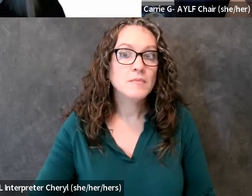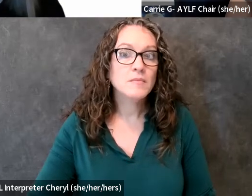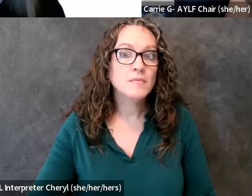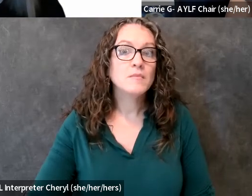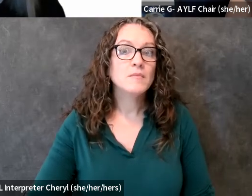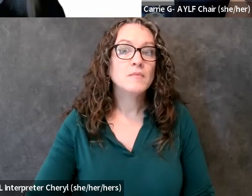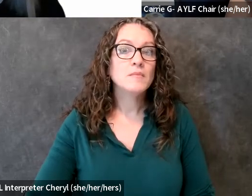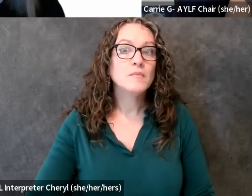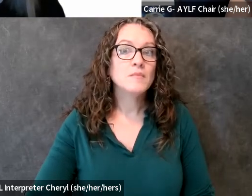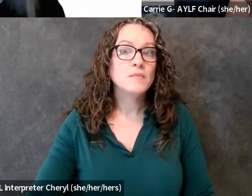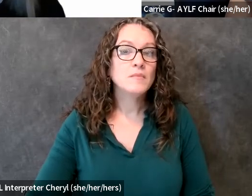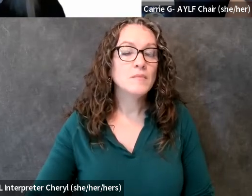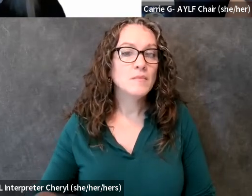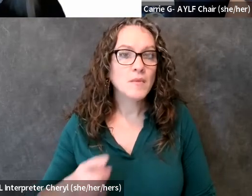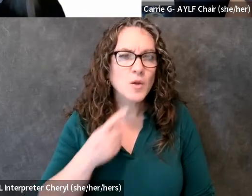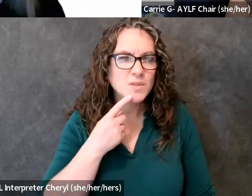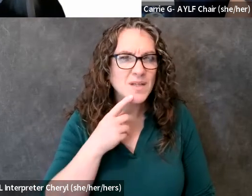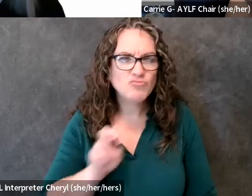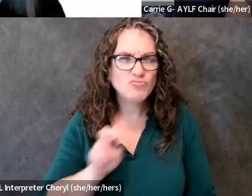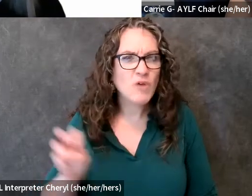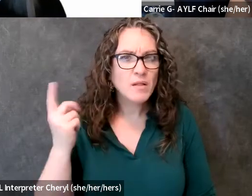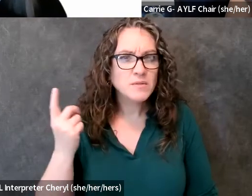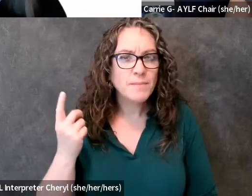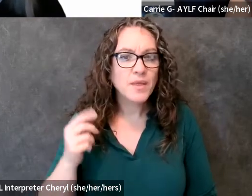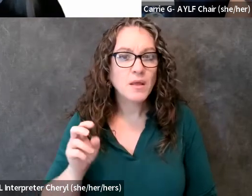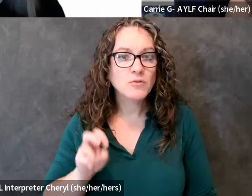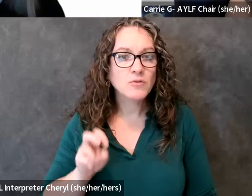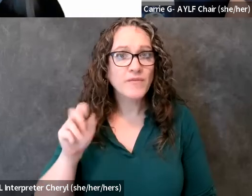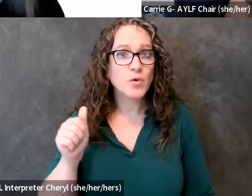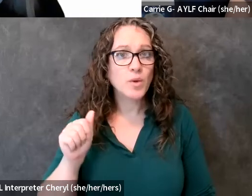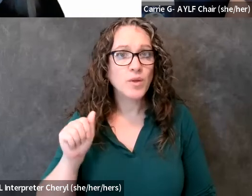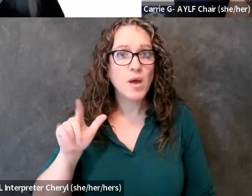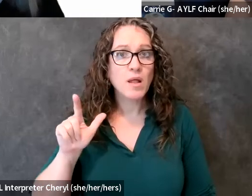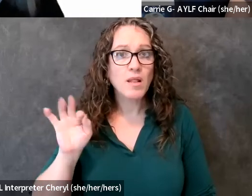forgot what you said though about why i left the international or whatever it's called